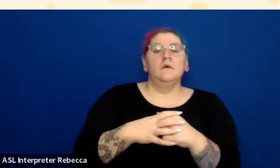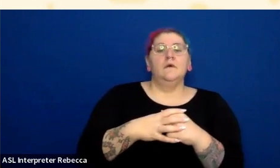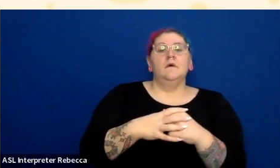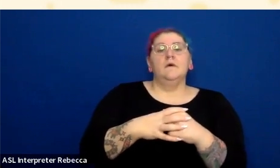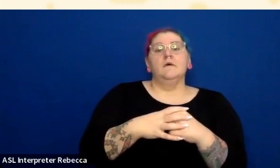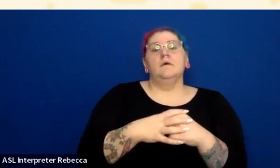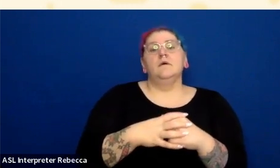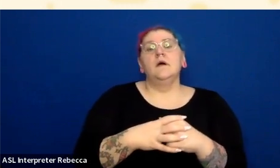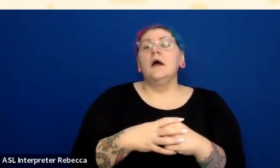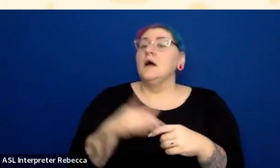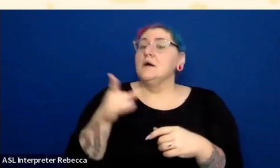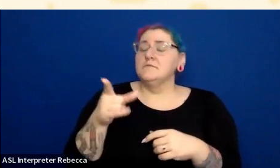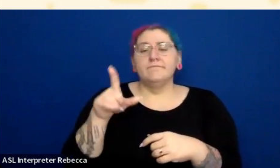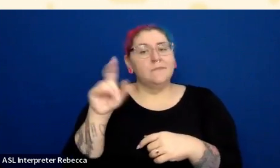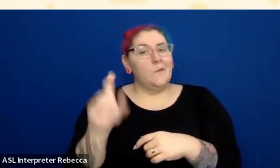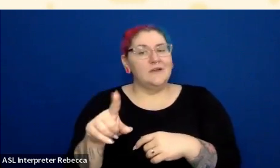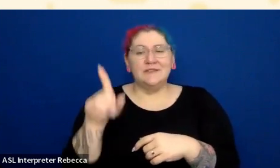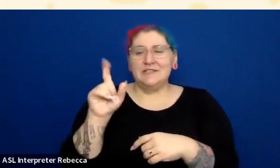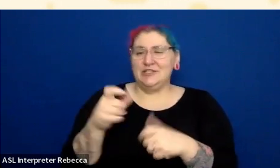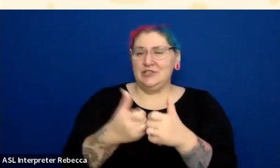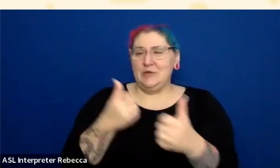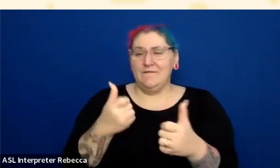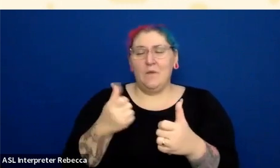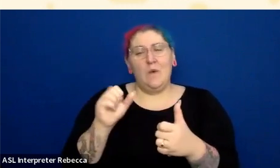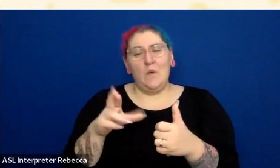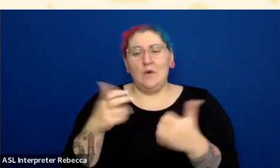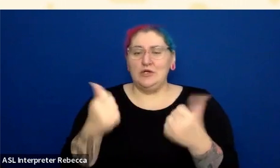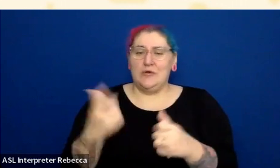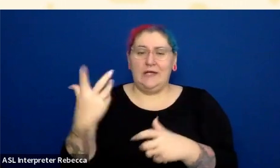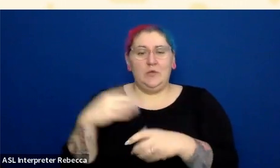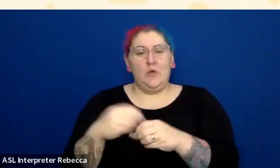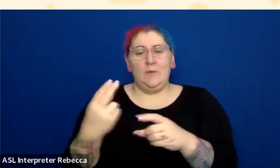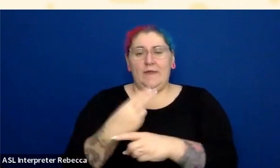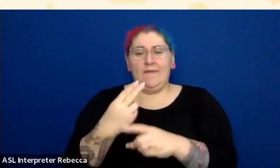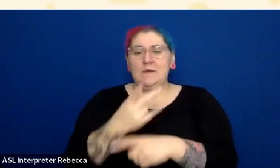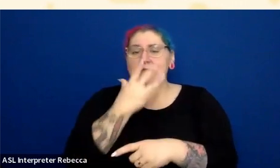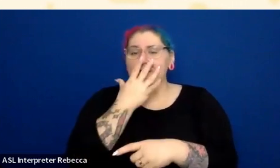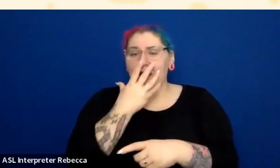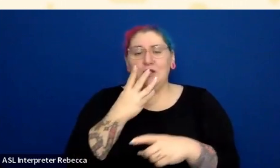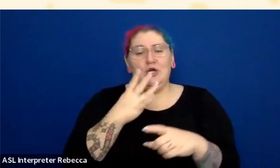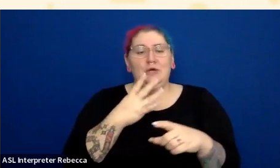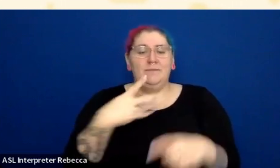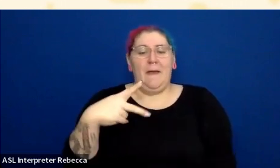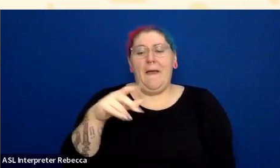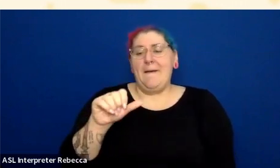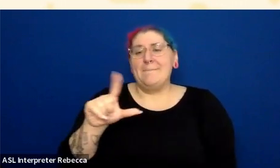and parts of style guide are really useful. I can’t quite remember the link to one or two tools